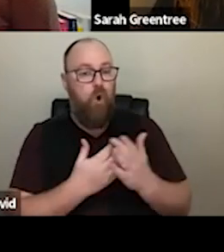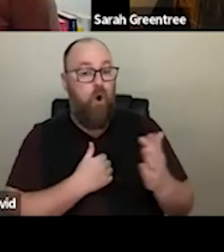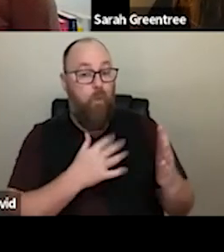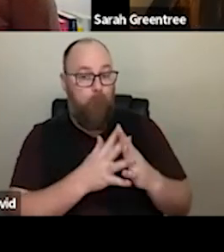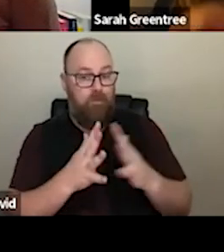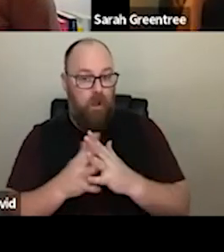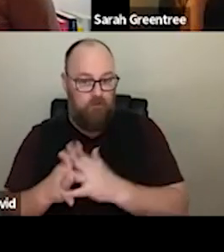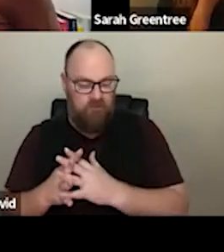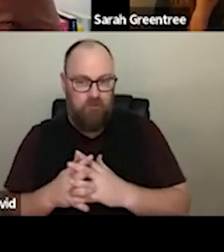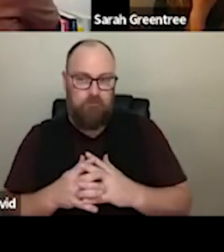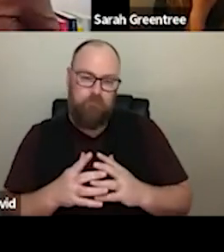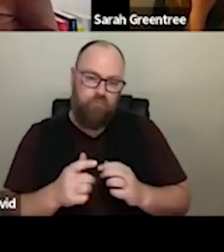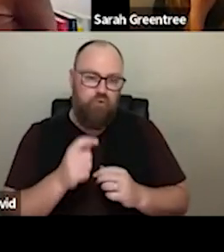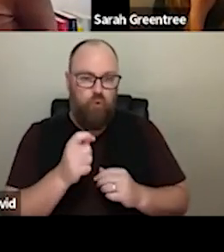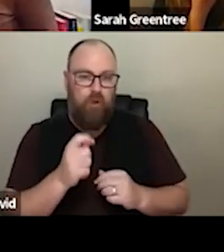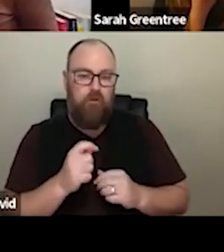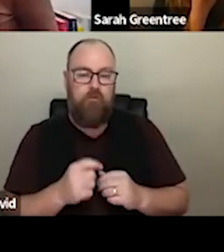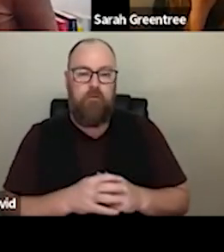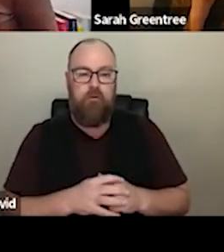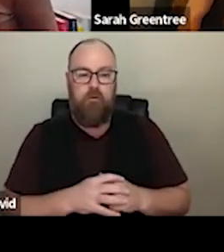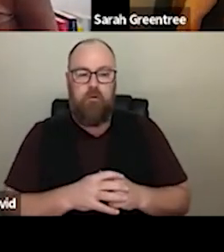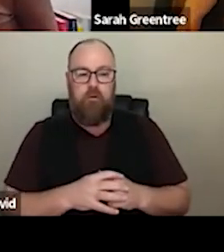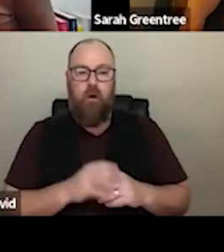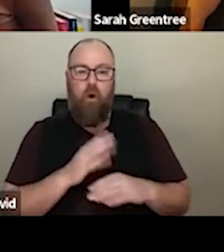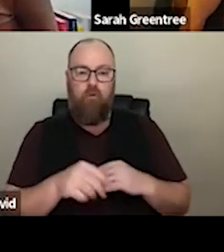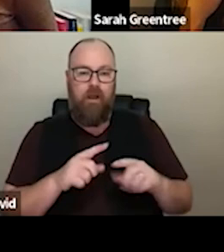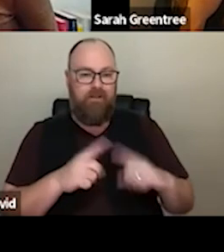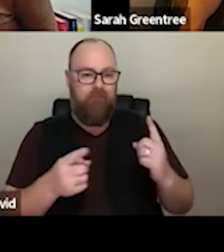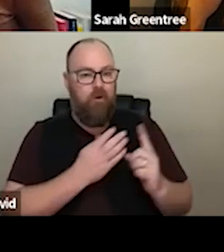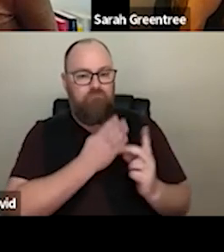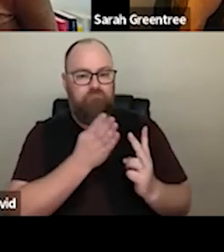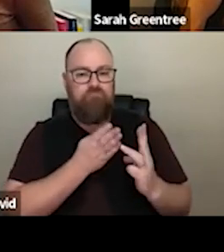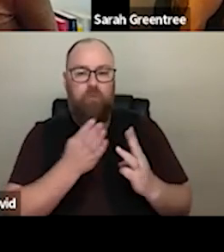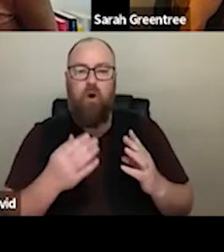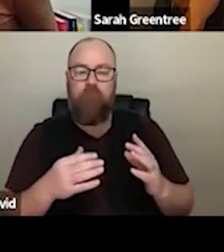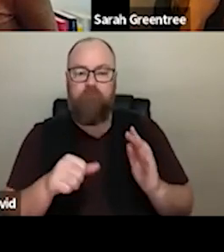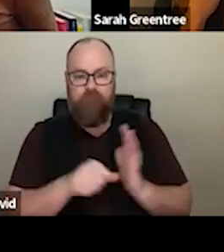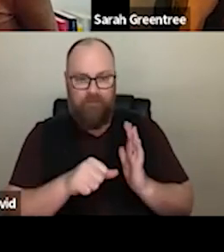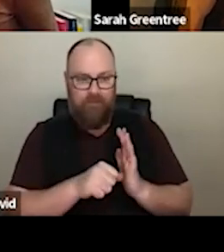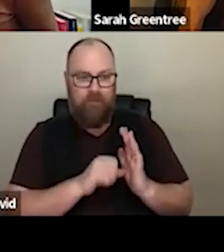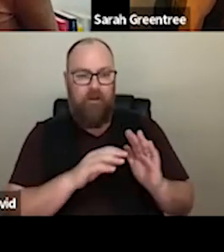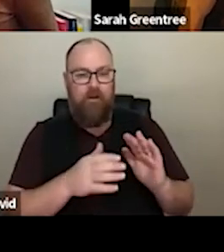sooner rather than later about a stream of funding under multi-year call delivery partners and that's where stream of funding under multi- equal delivery partners. And that is where we